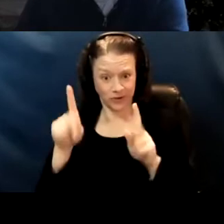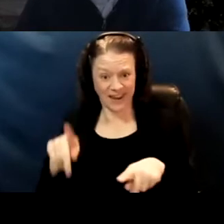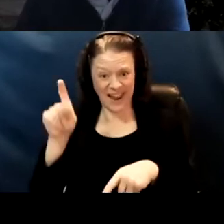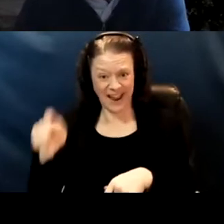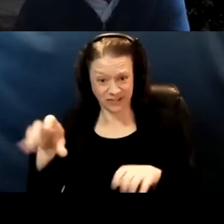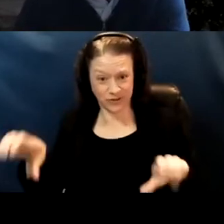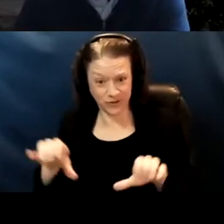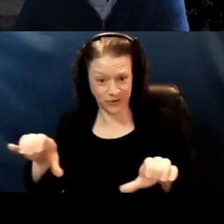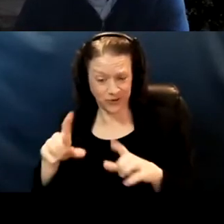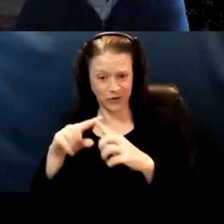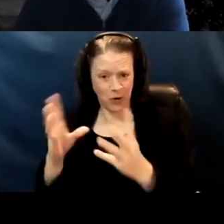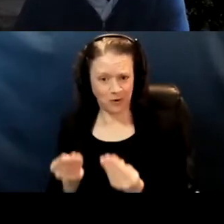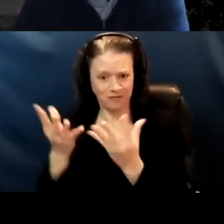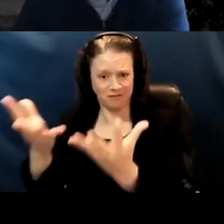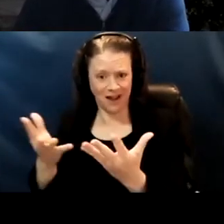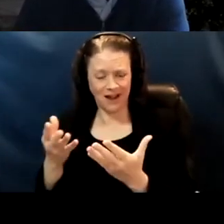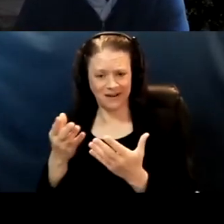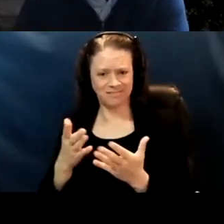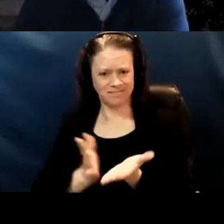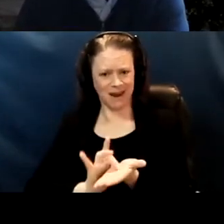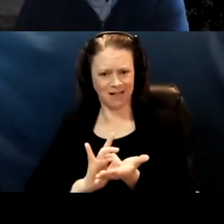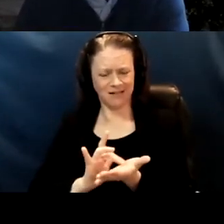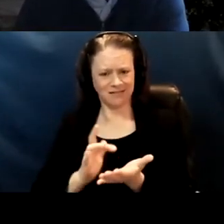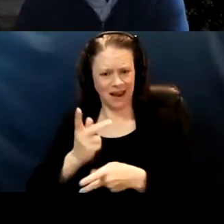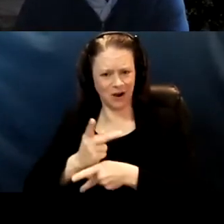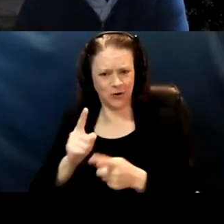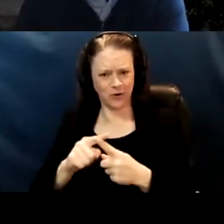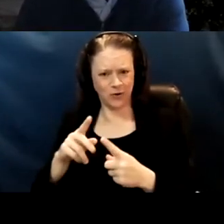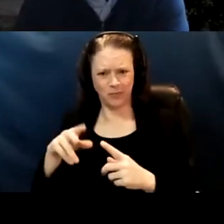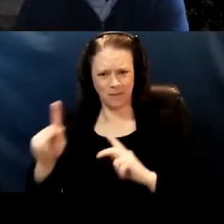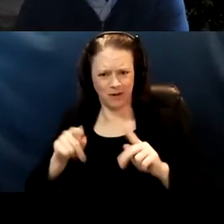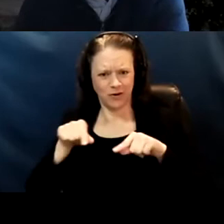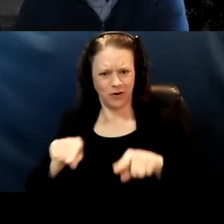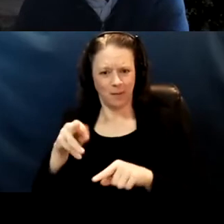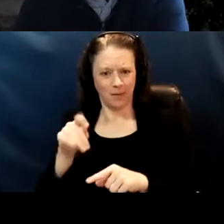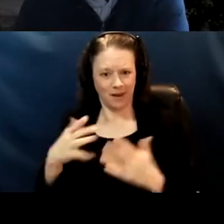you know, medical supplies during a health, a public health crisis is evidence of something's wrong.